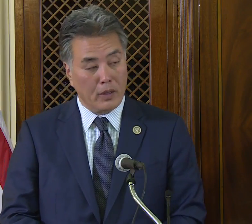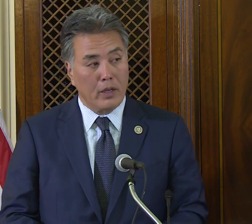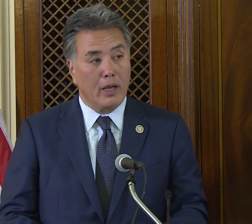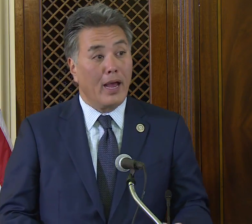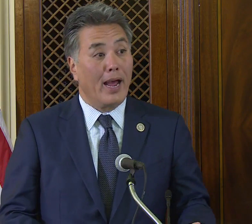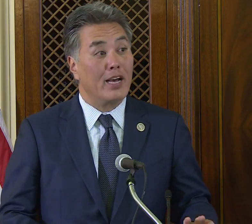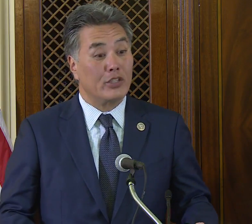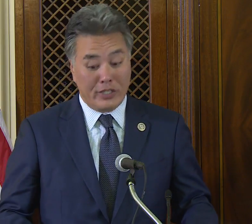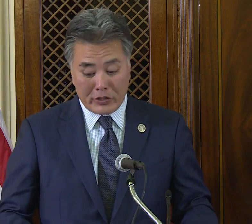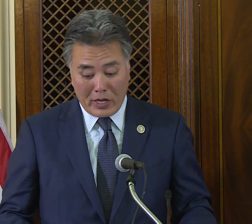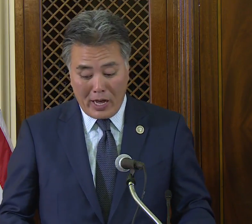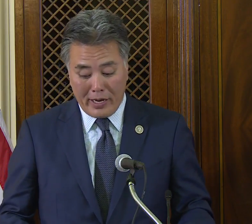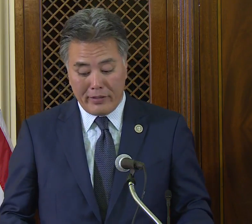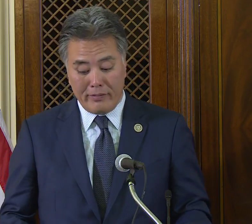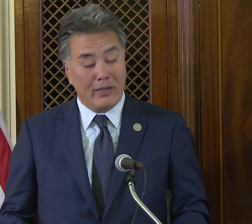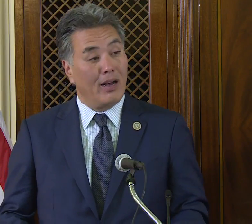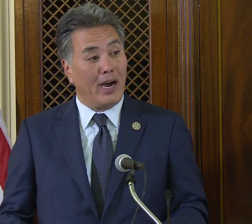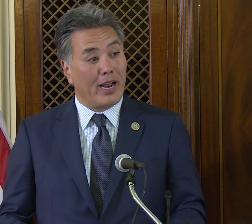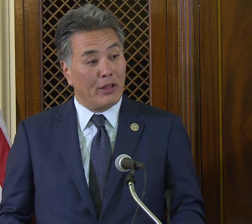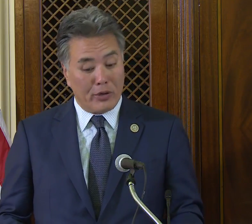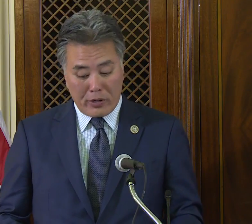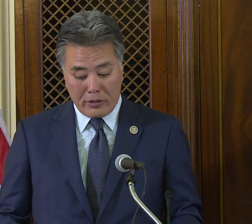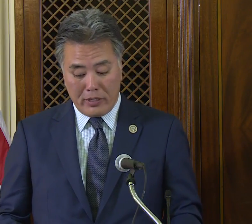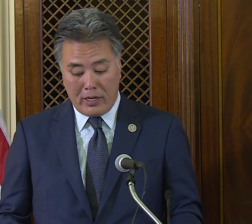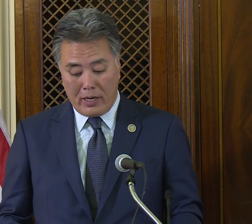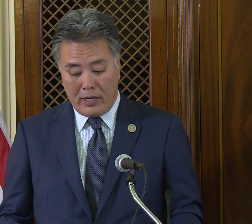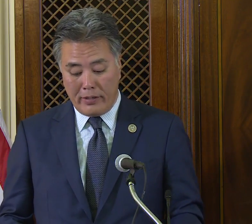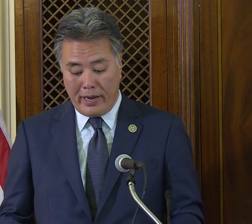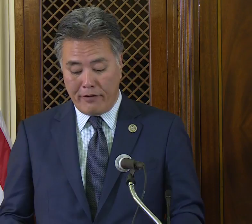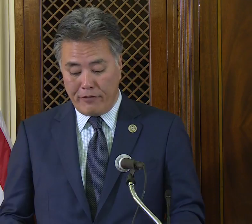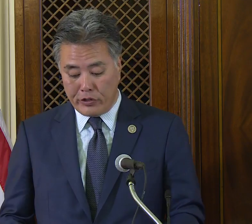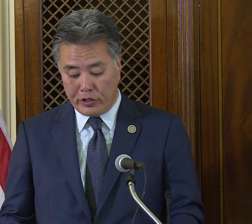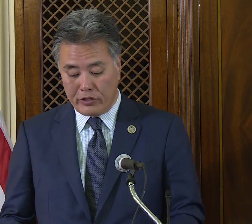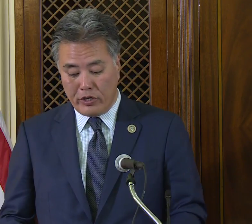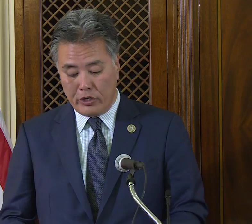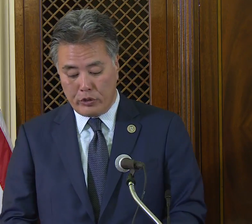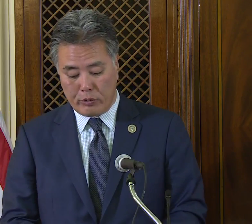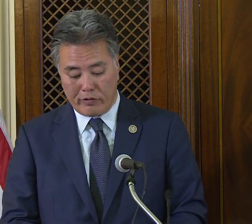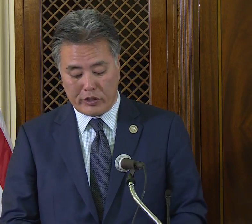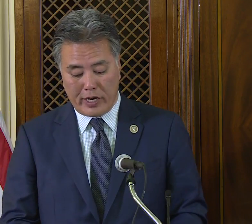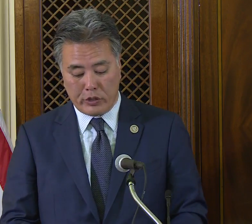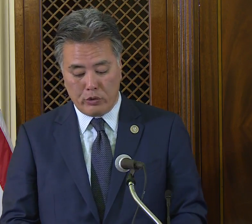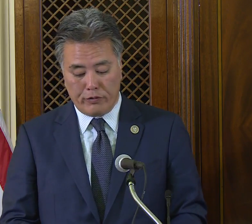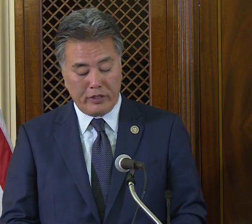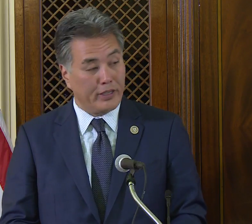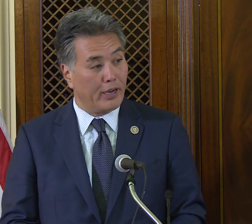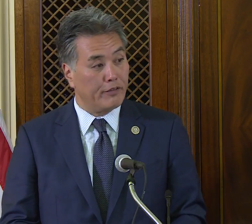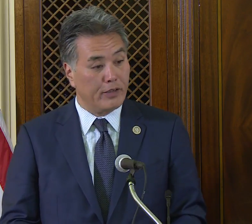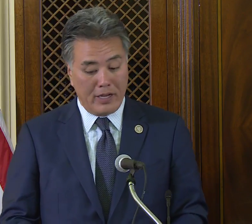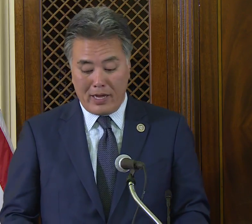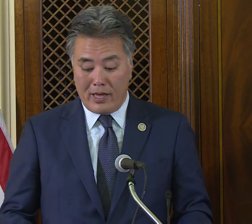As an aside, I learned on a visit to the Riverside School for the Deaf